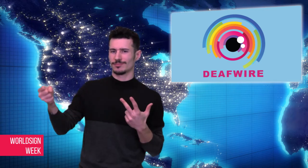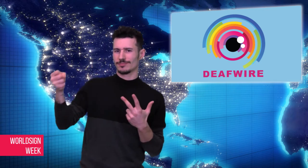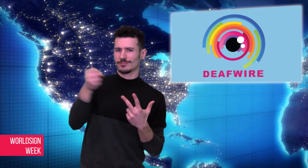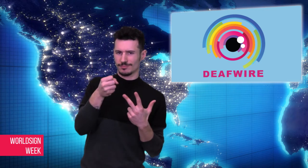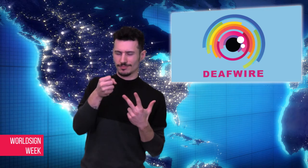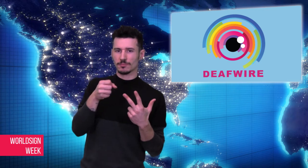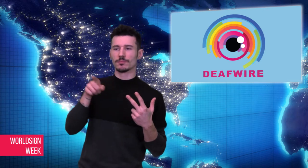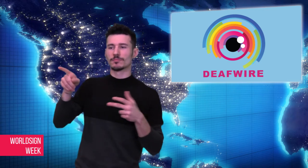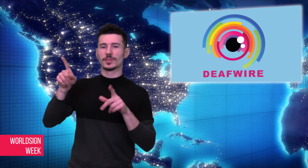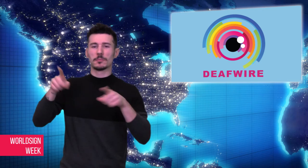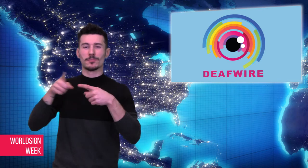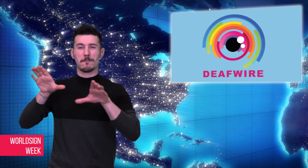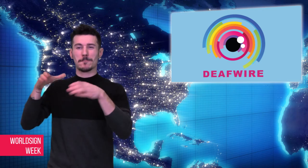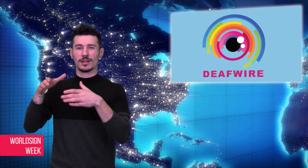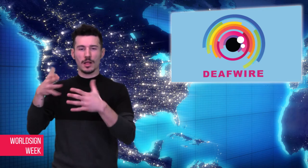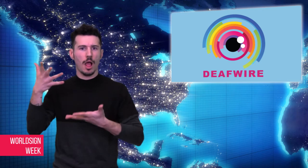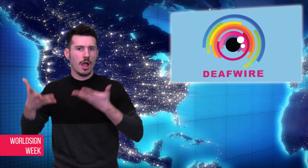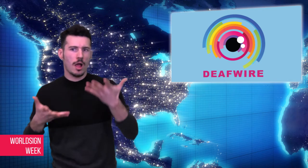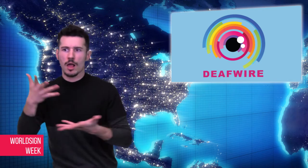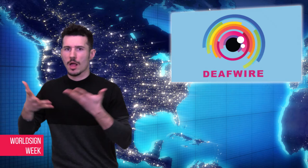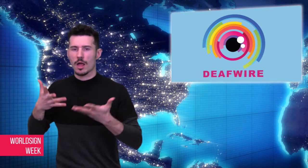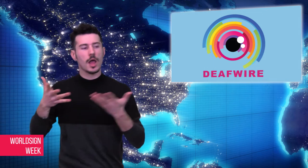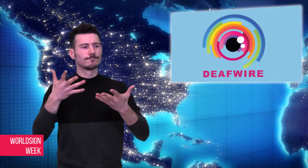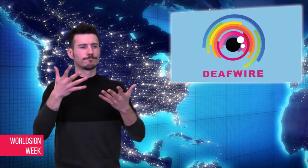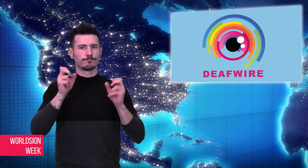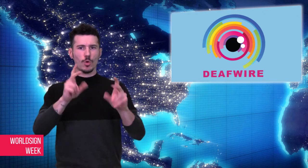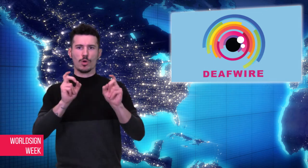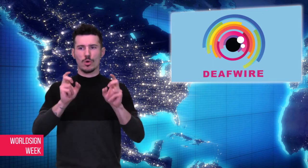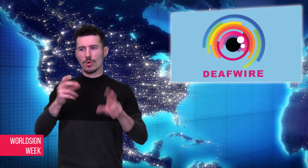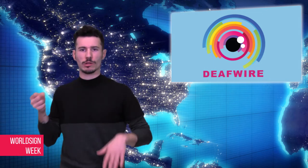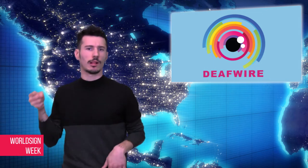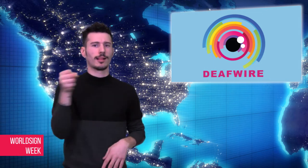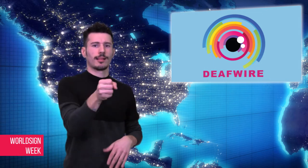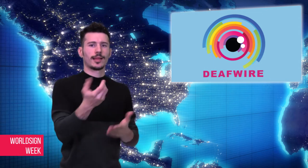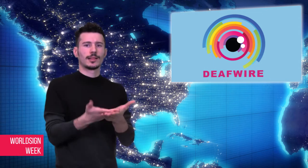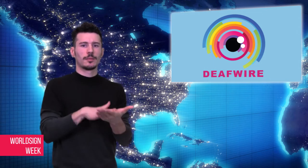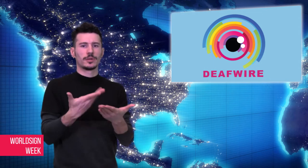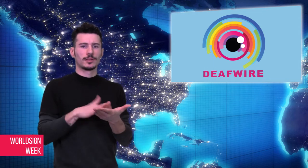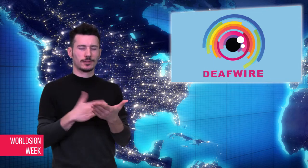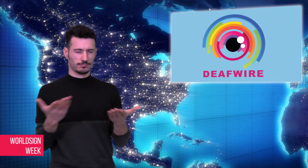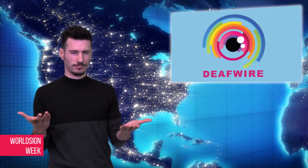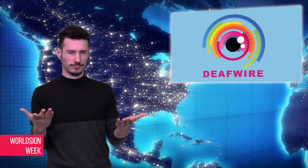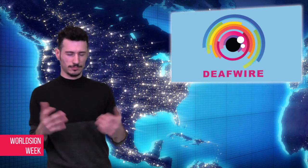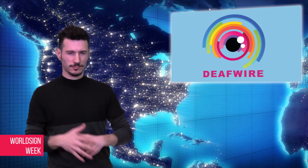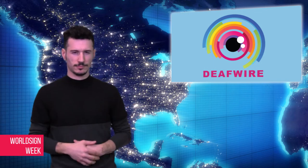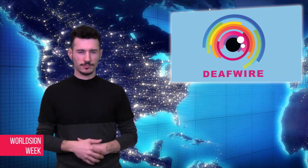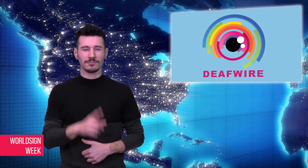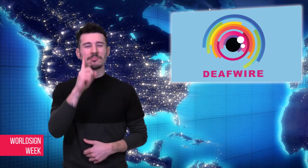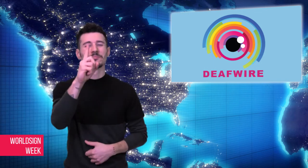were arranged for bands playing